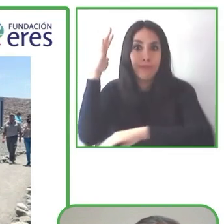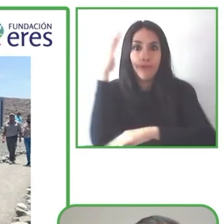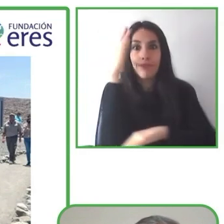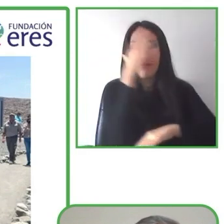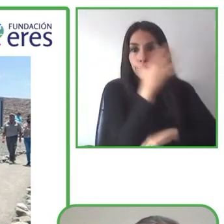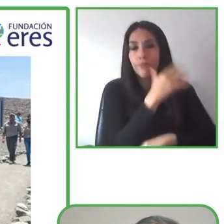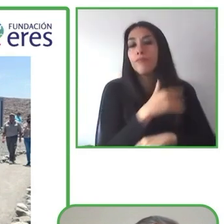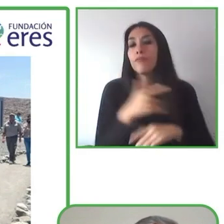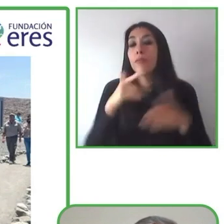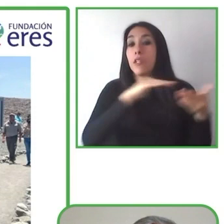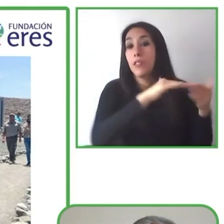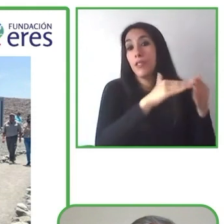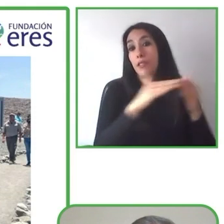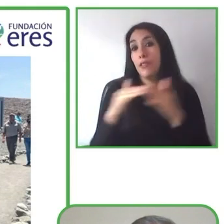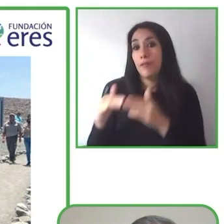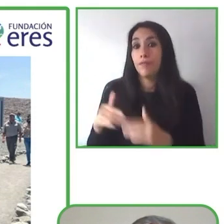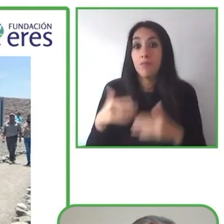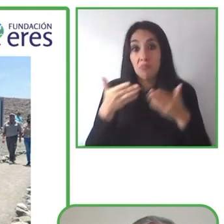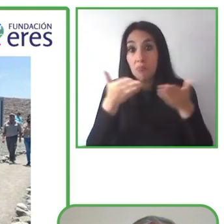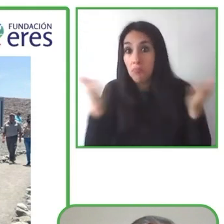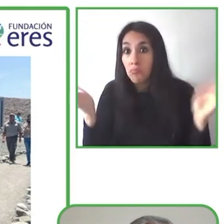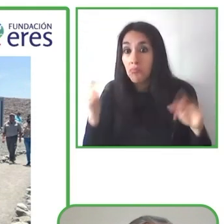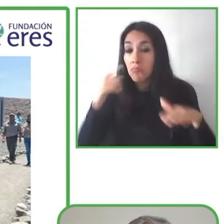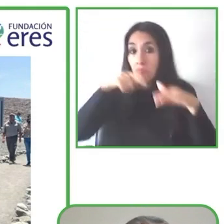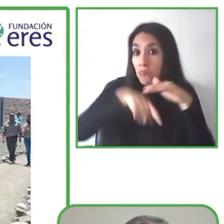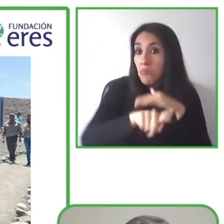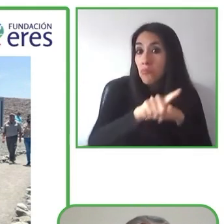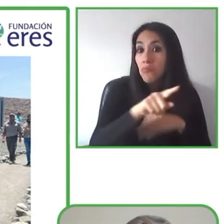We are committed to making sure that the smiles for people